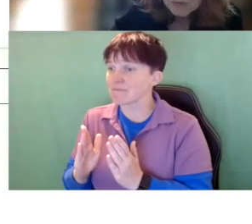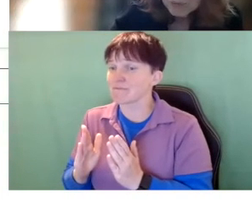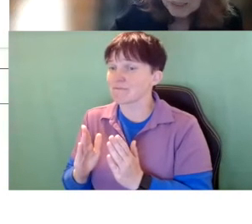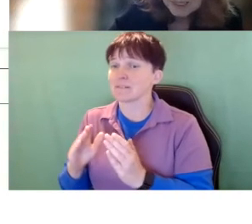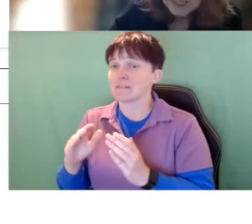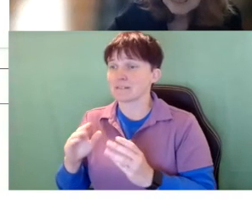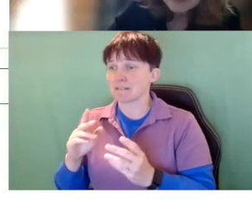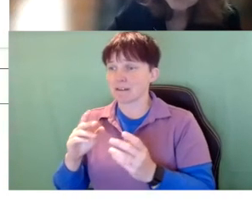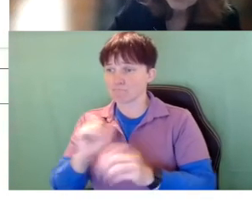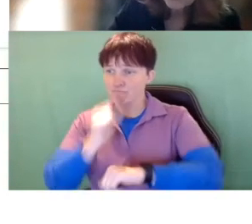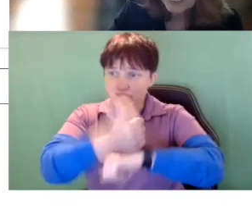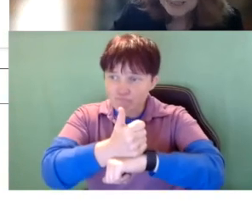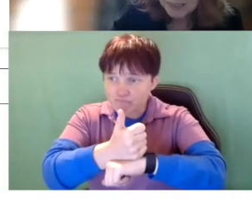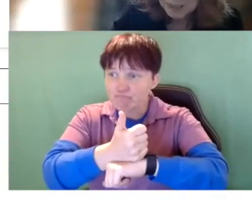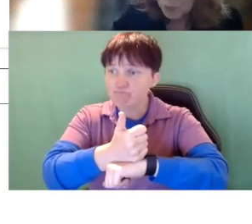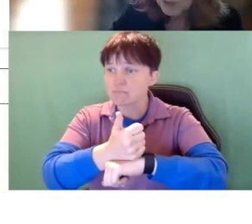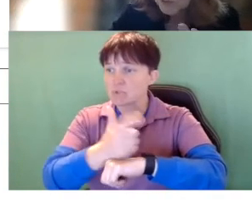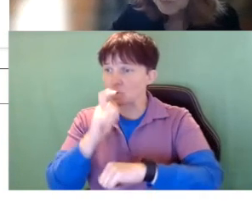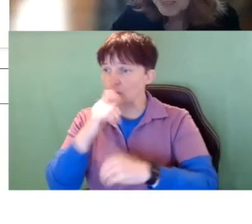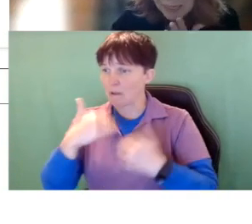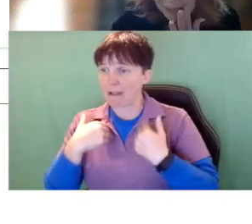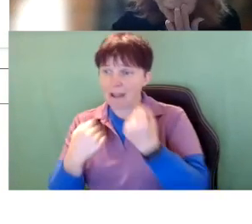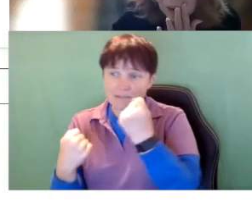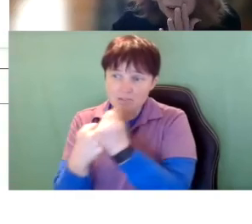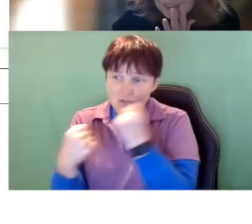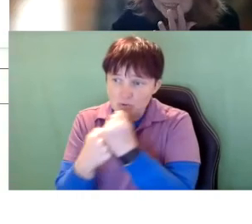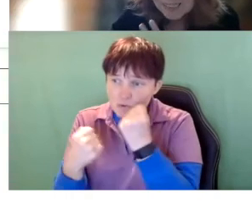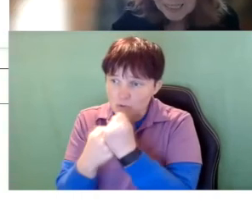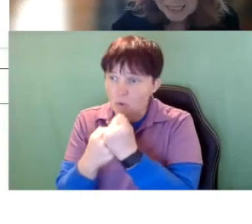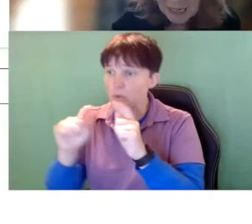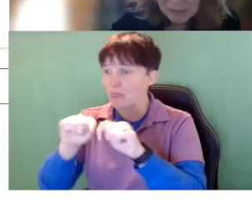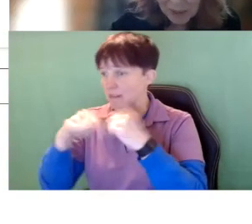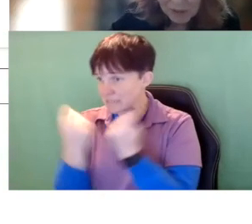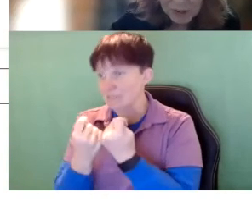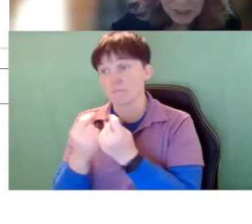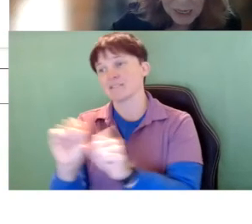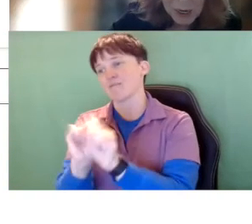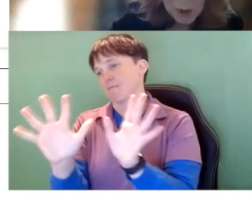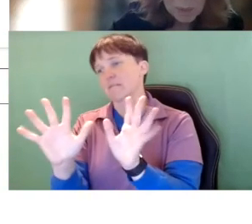Really, you know who has the support from the team obviously it's a team effort. But